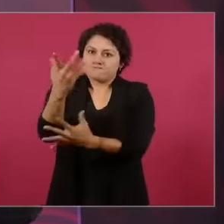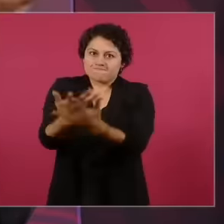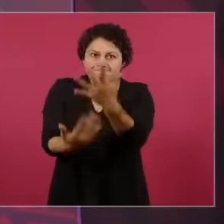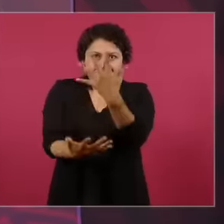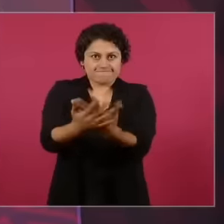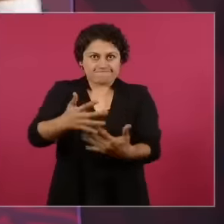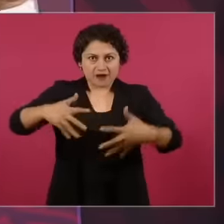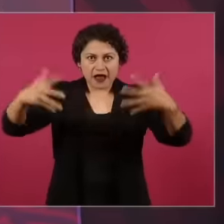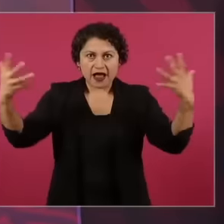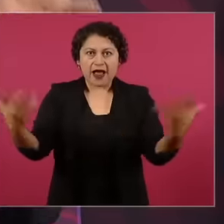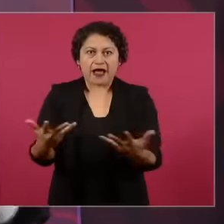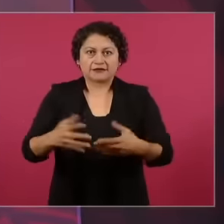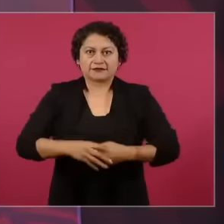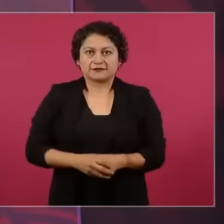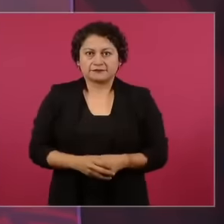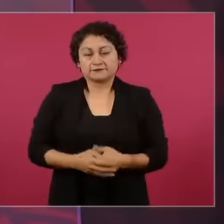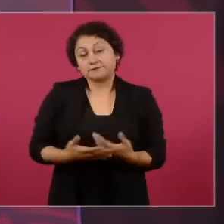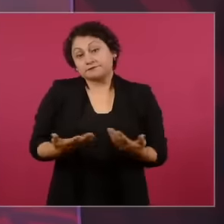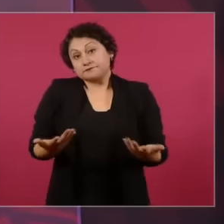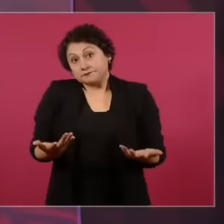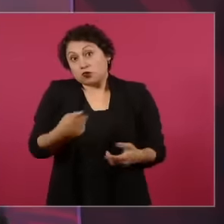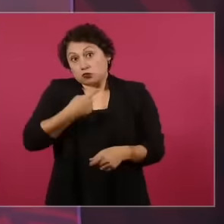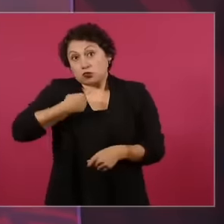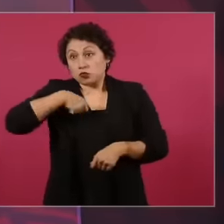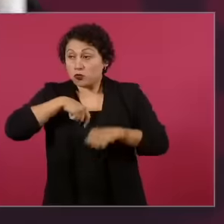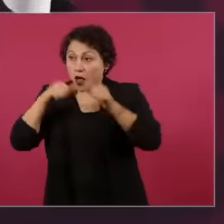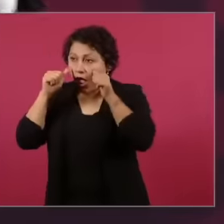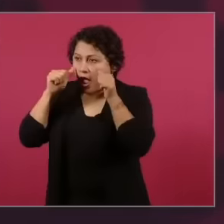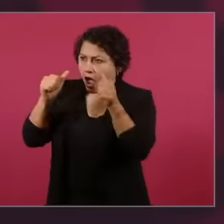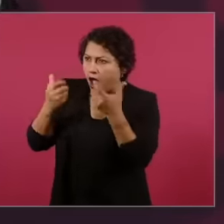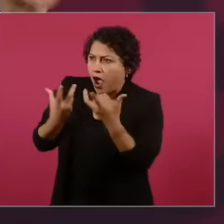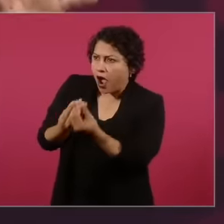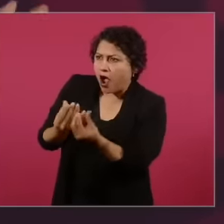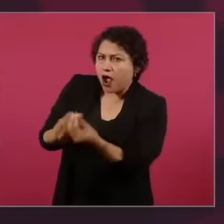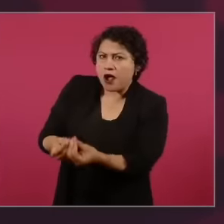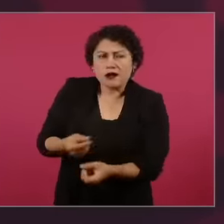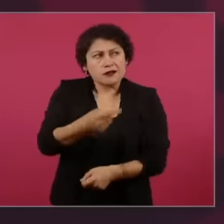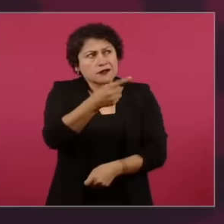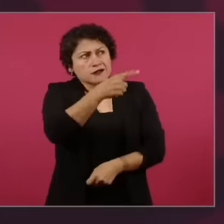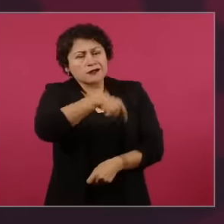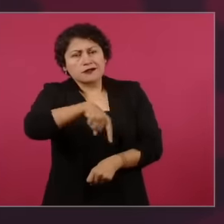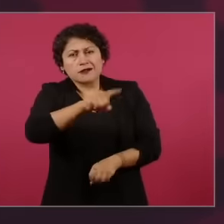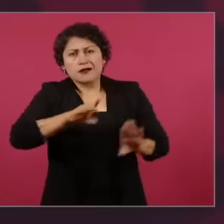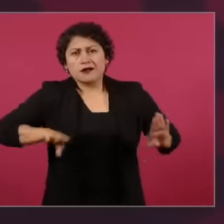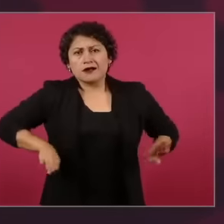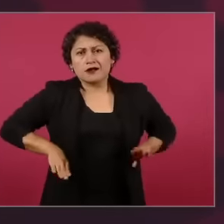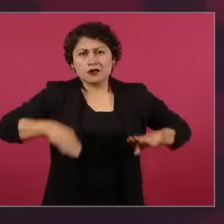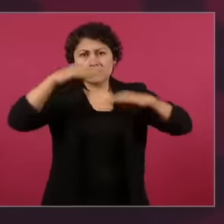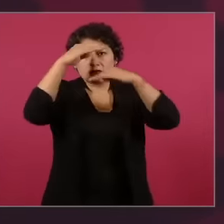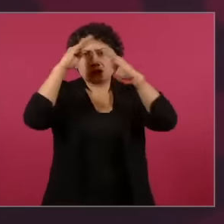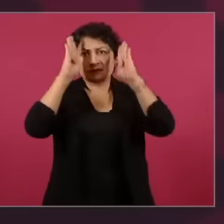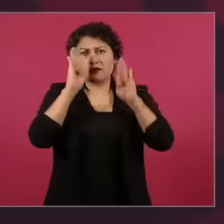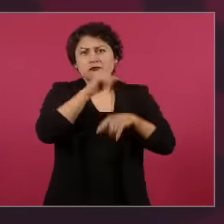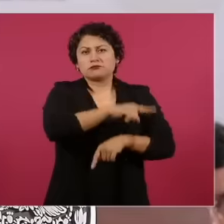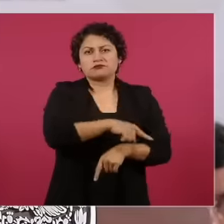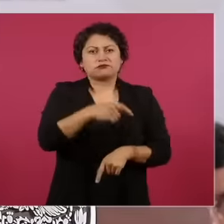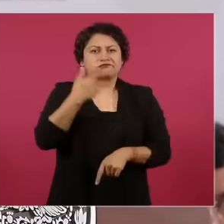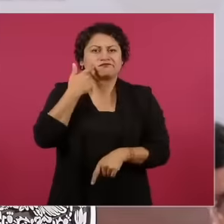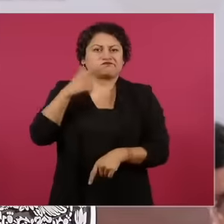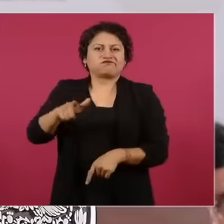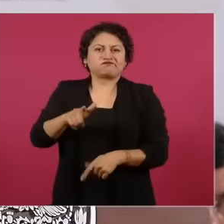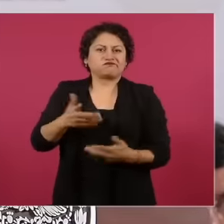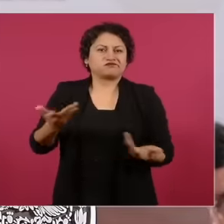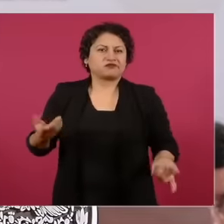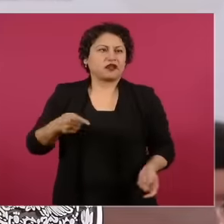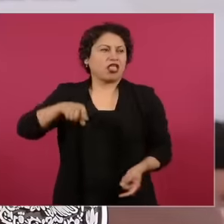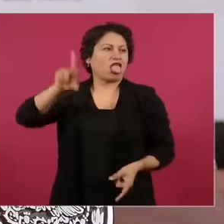don't have that, they despise the people, let's not talk about them having love for the people,